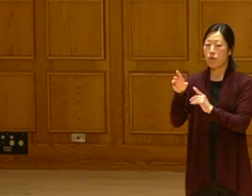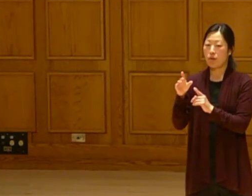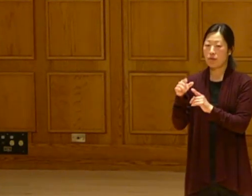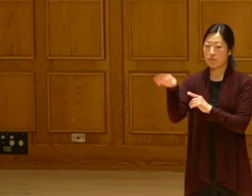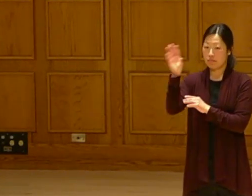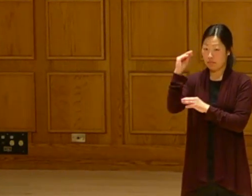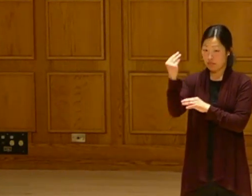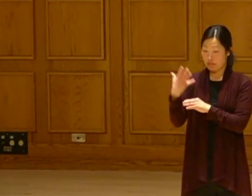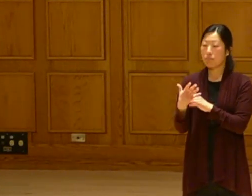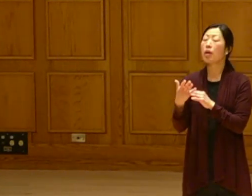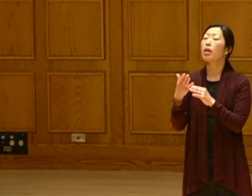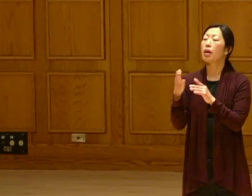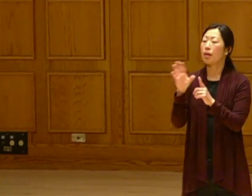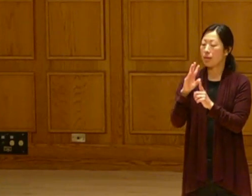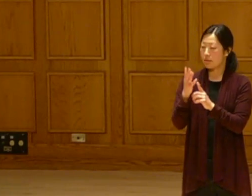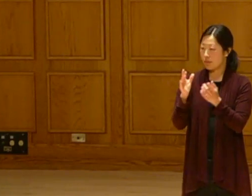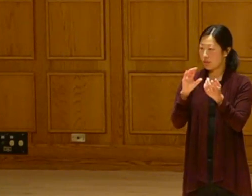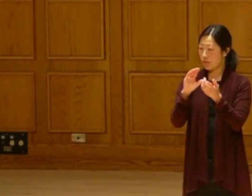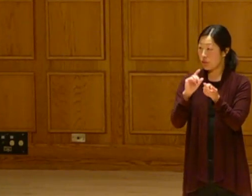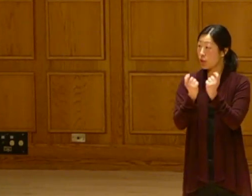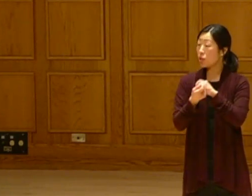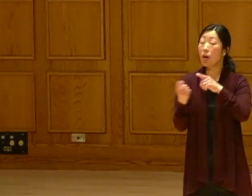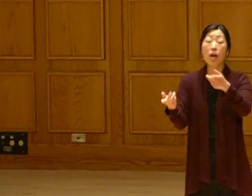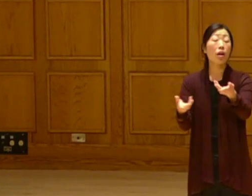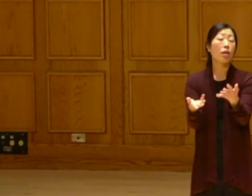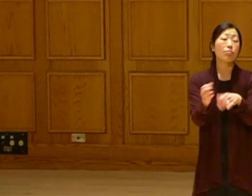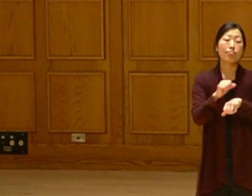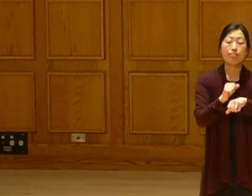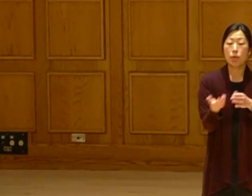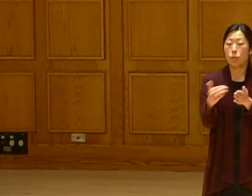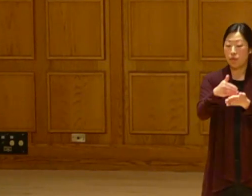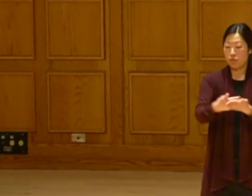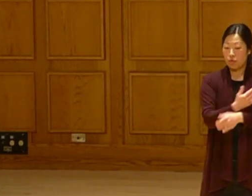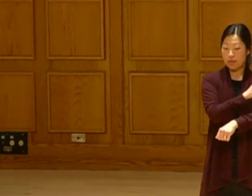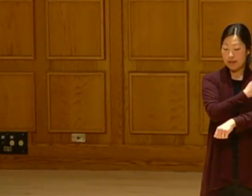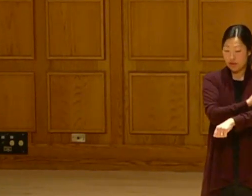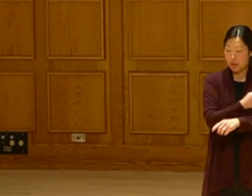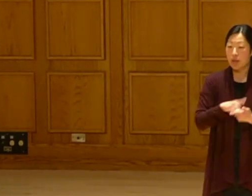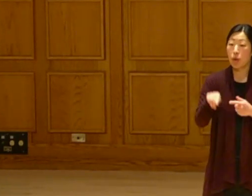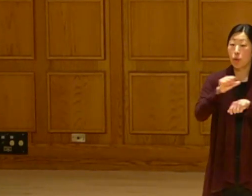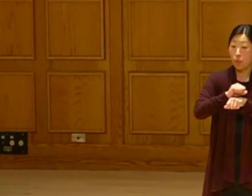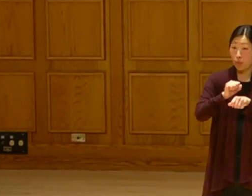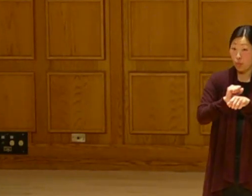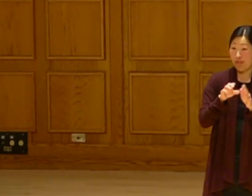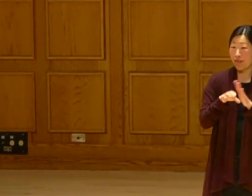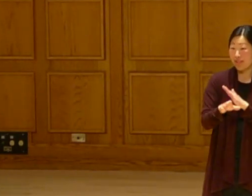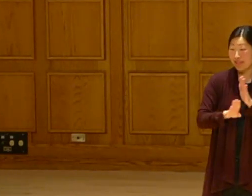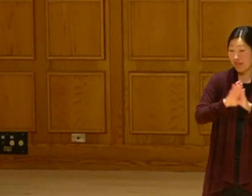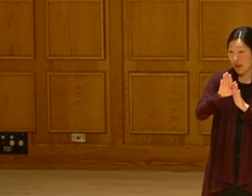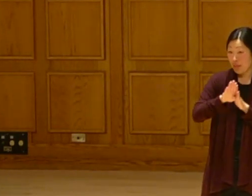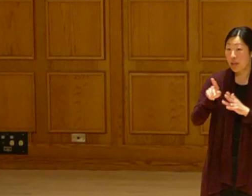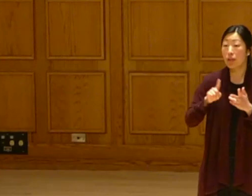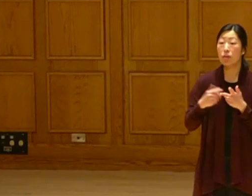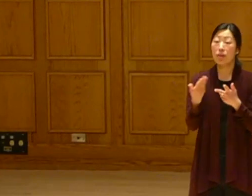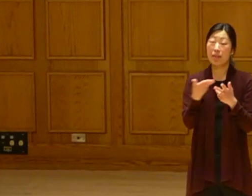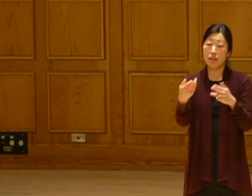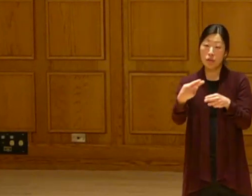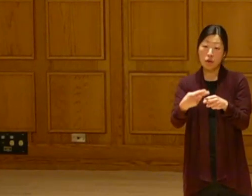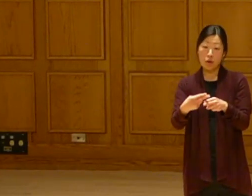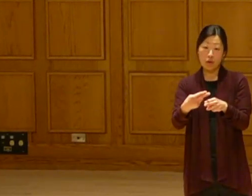Just like I said. Renewable energy, job training, work force development. There's a thing called energy poverty. It is real.